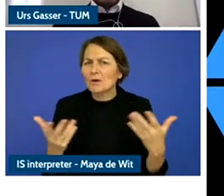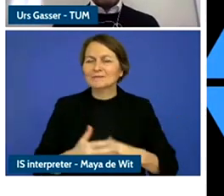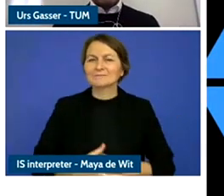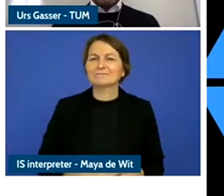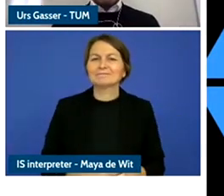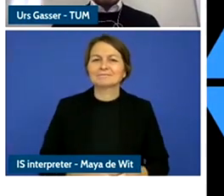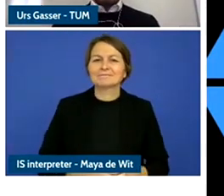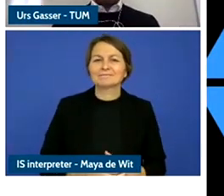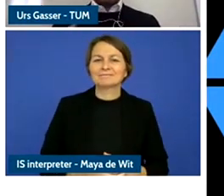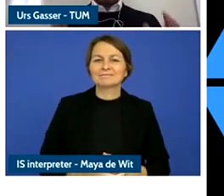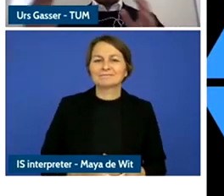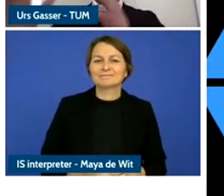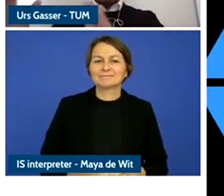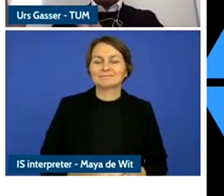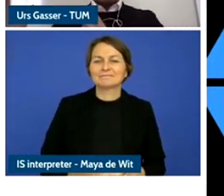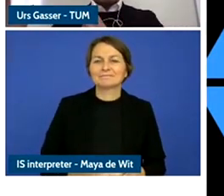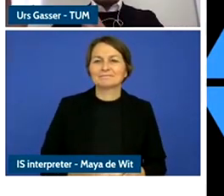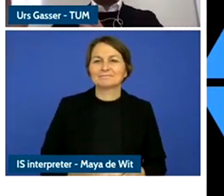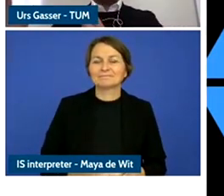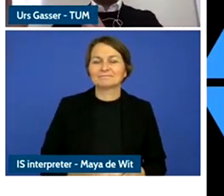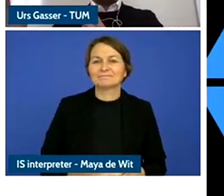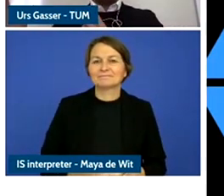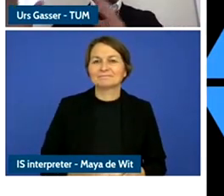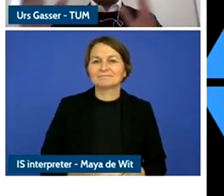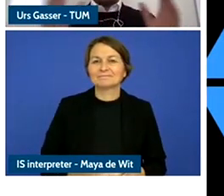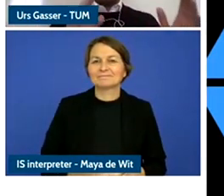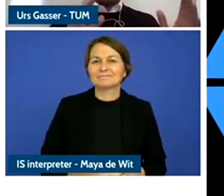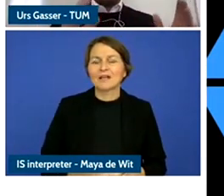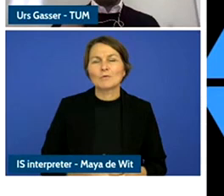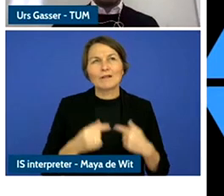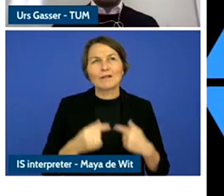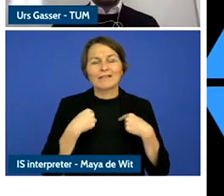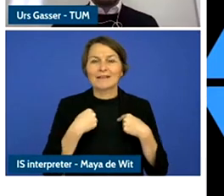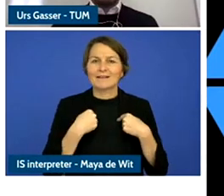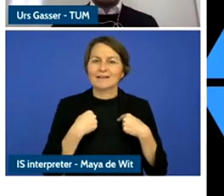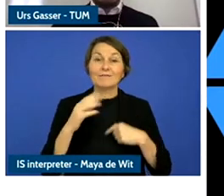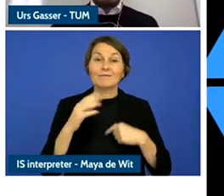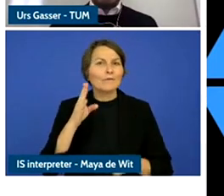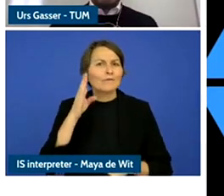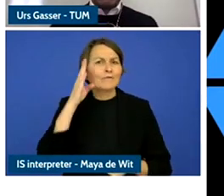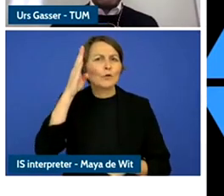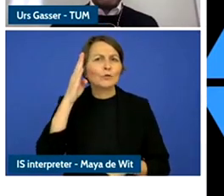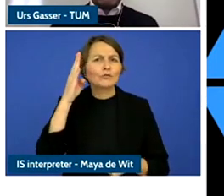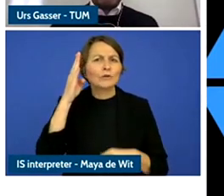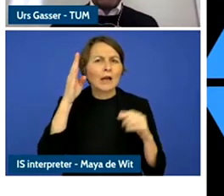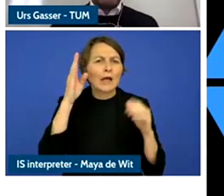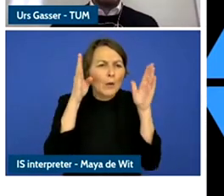Sometimes when we plan for the future, it's helpful to reflect on the past.